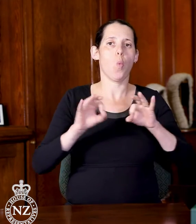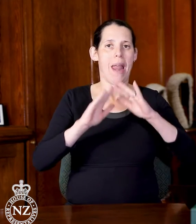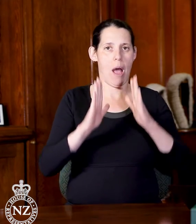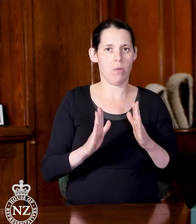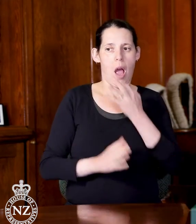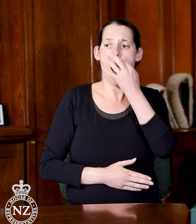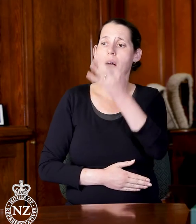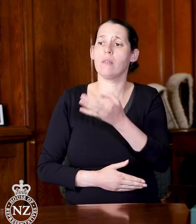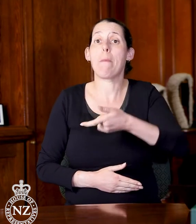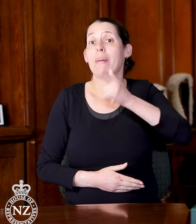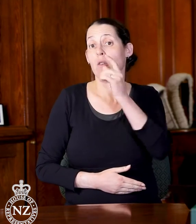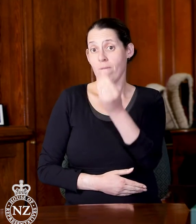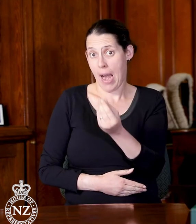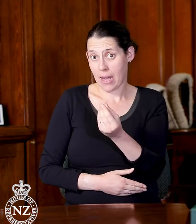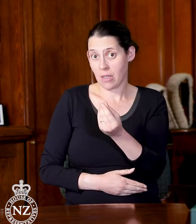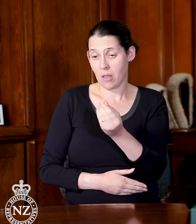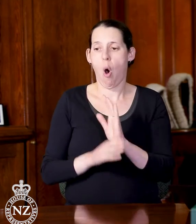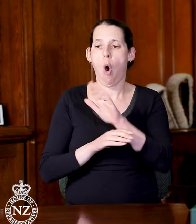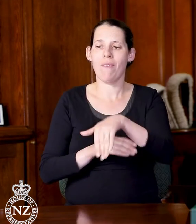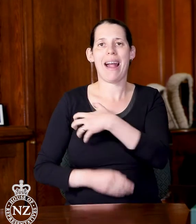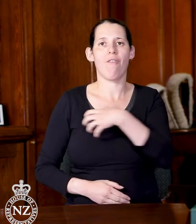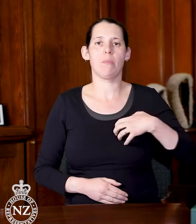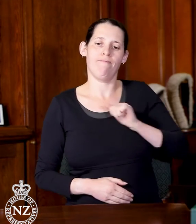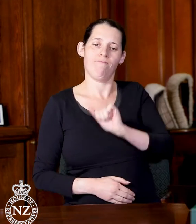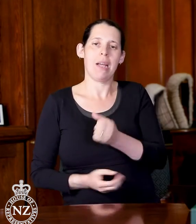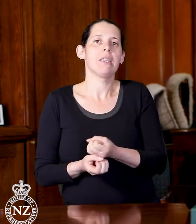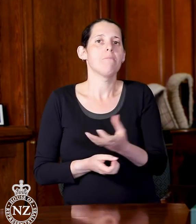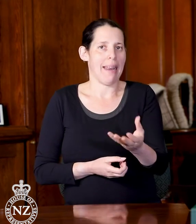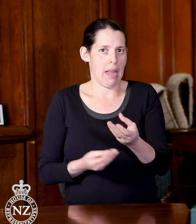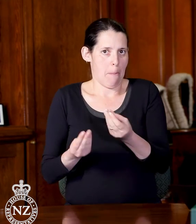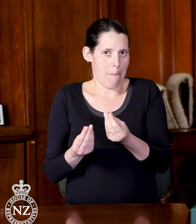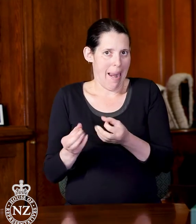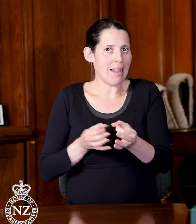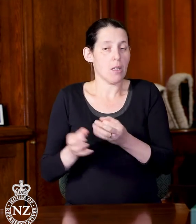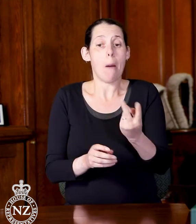about the Government's spending plans, both operating and capital, in the Budget.